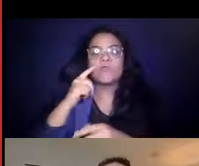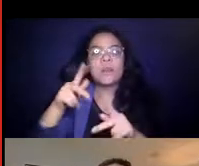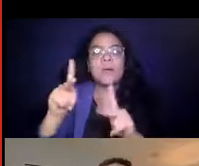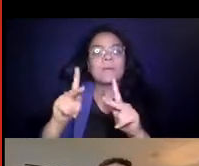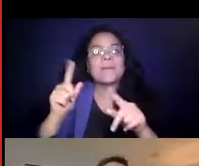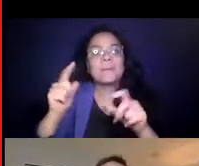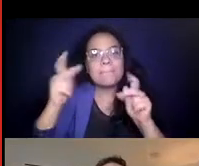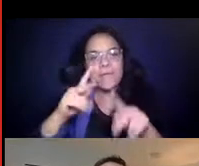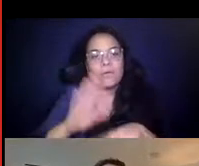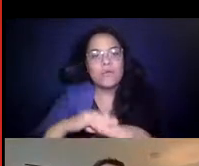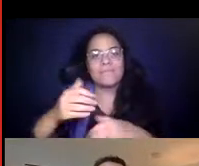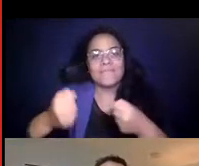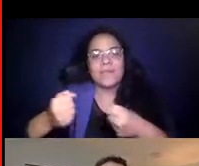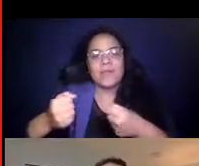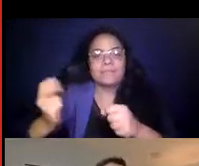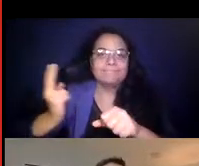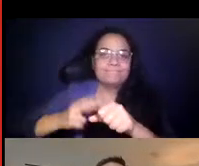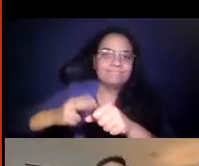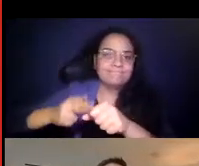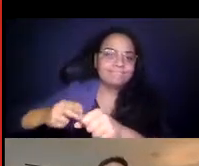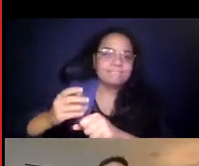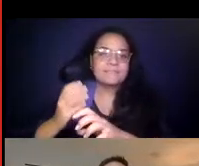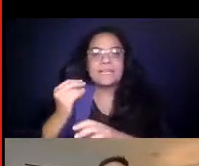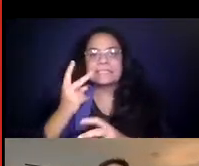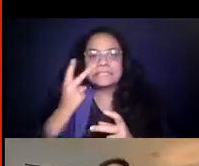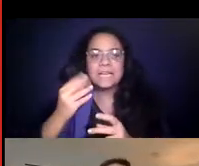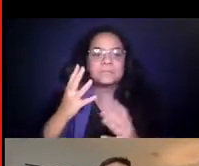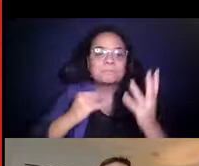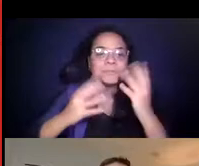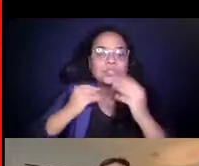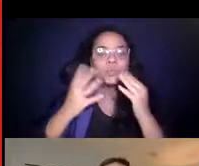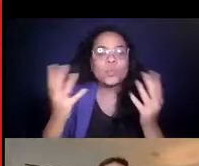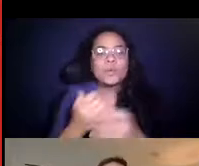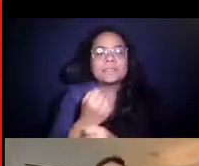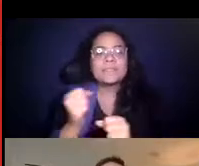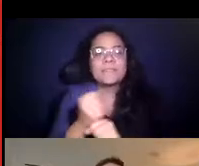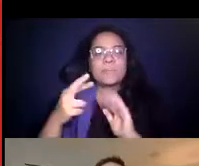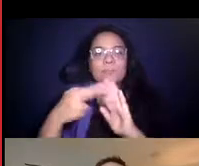vehicles and see and experience, what safety 14:23:04 protocols, how they look and feel.